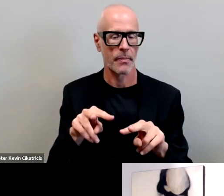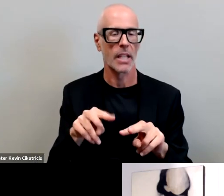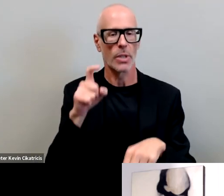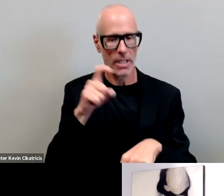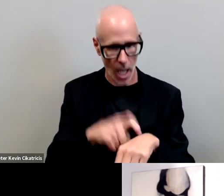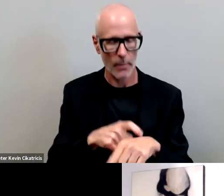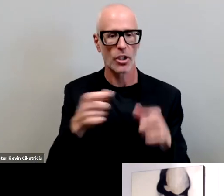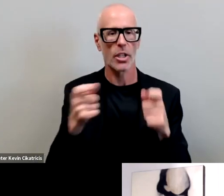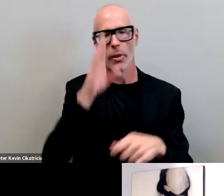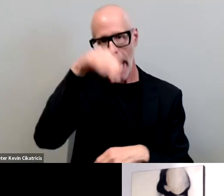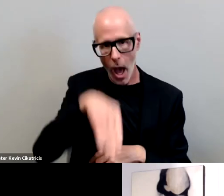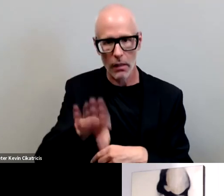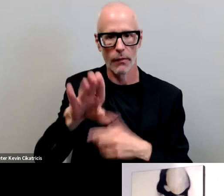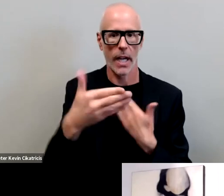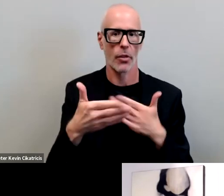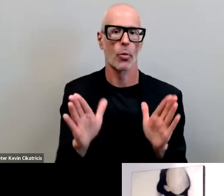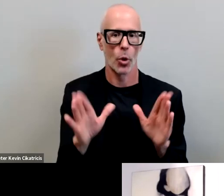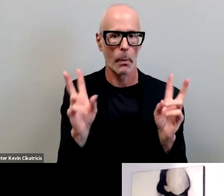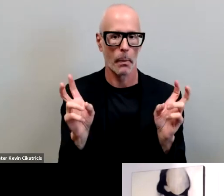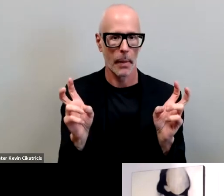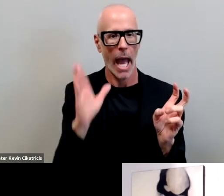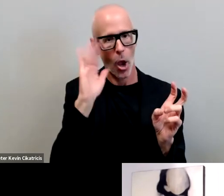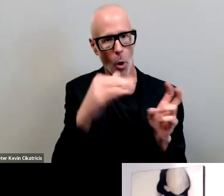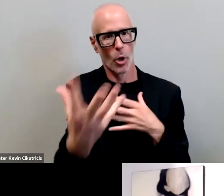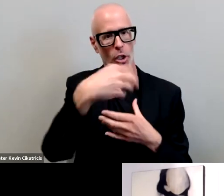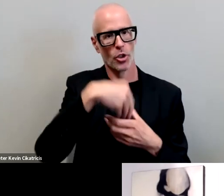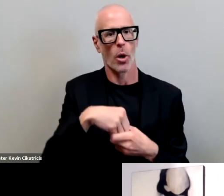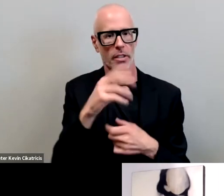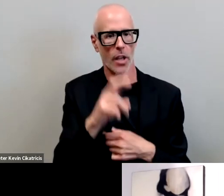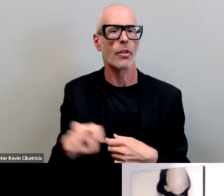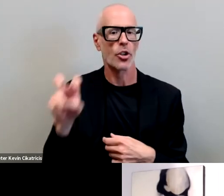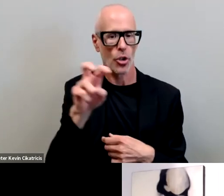room and i hope that you will be on the journey with us to ensure that we are better tomorrow